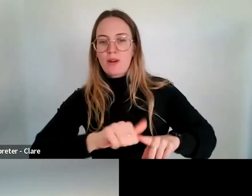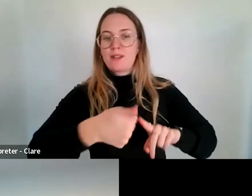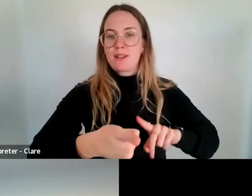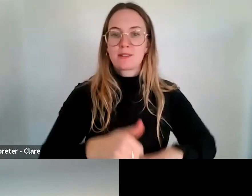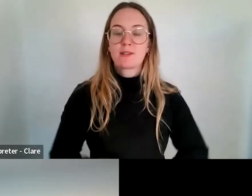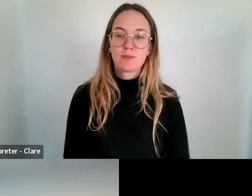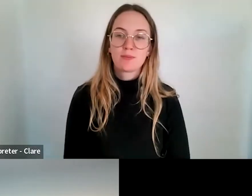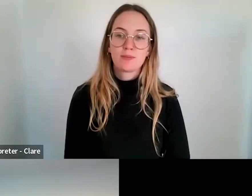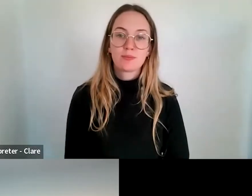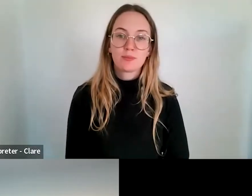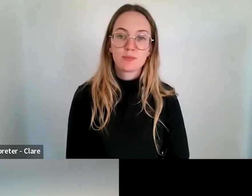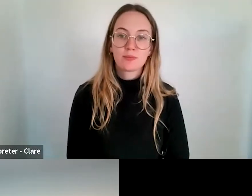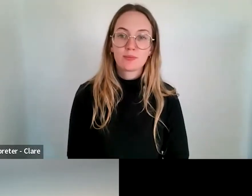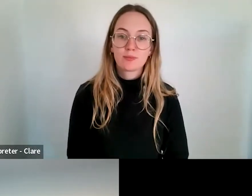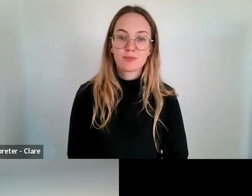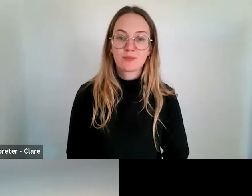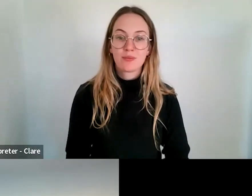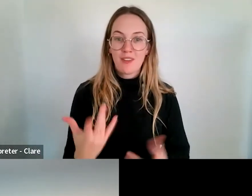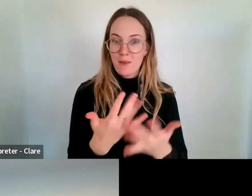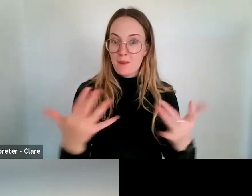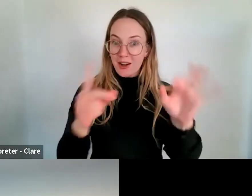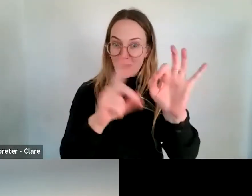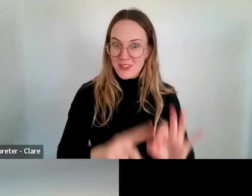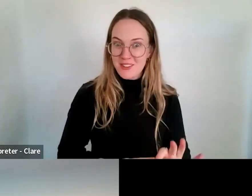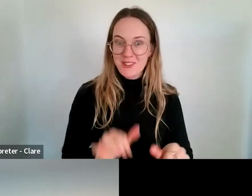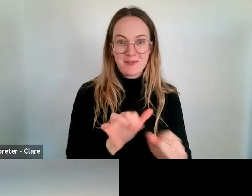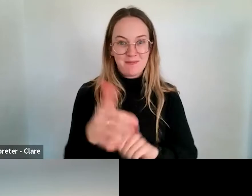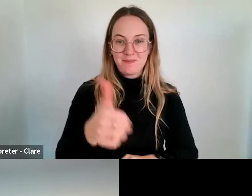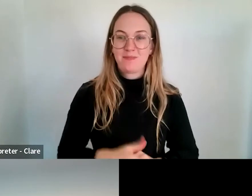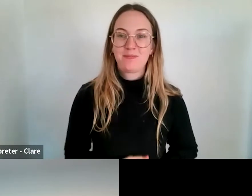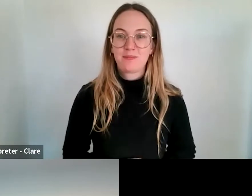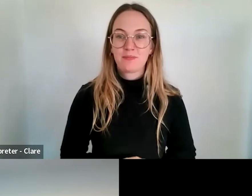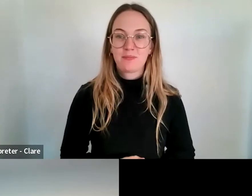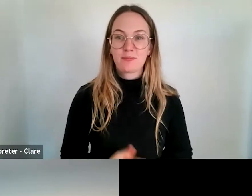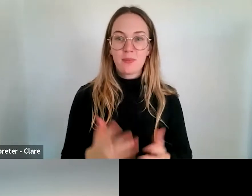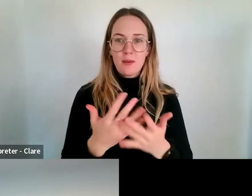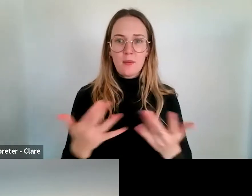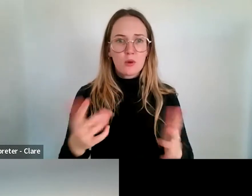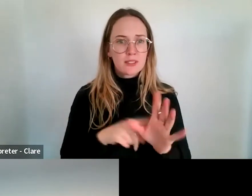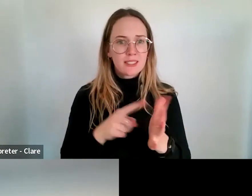The questions are coming thick and fast. Are multi-year projects a preferential goal?